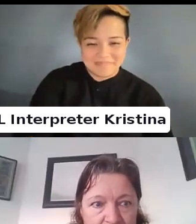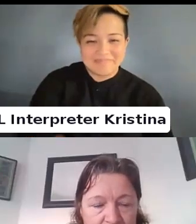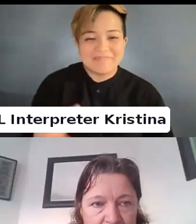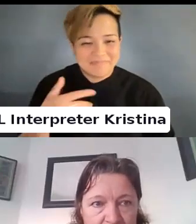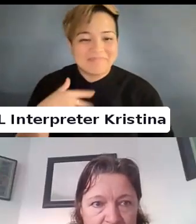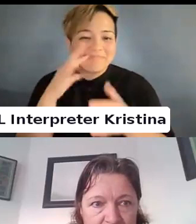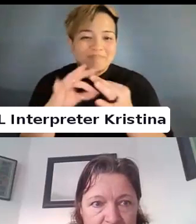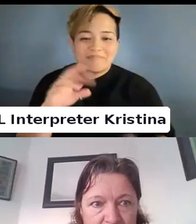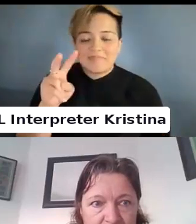trans and homophobia.